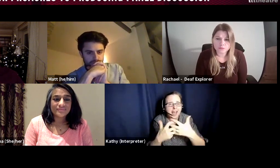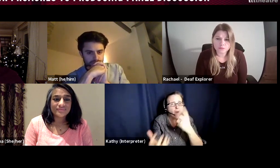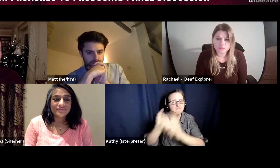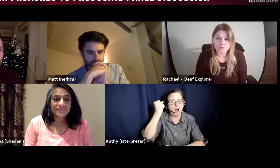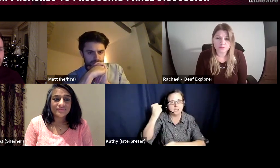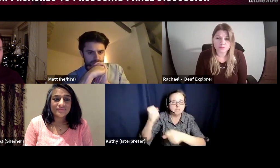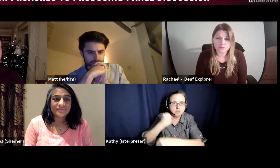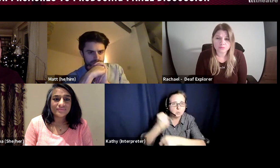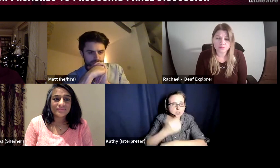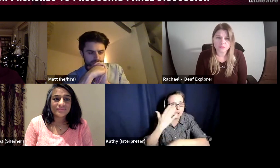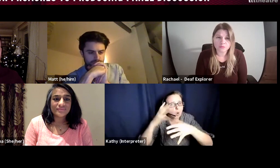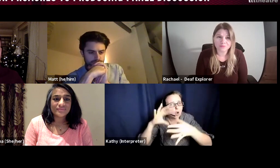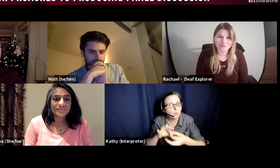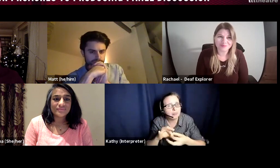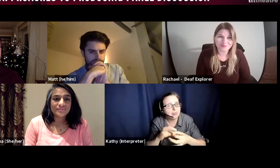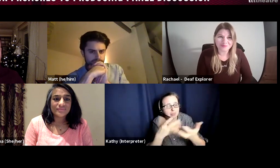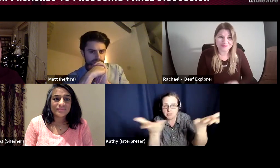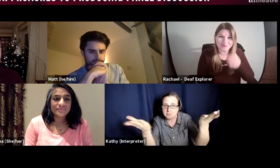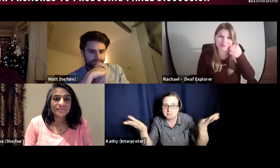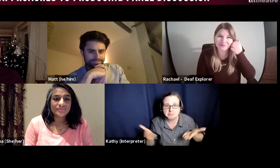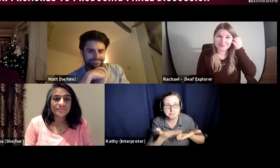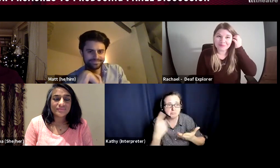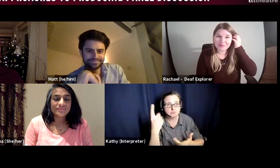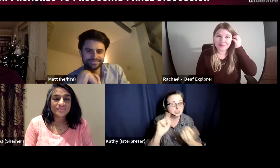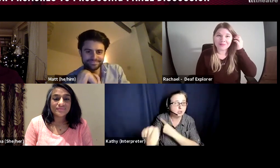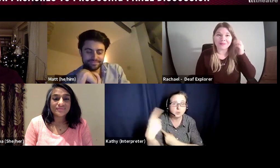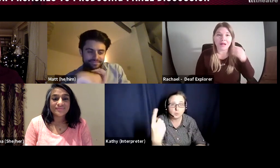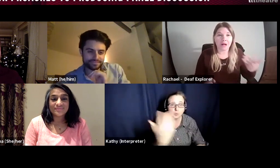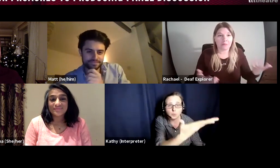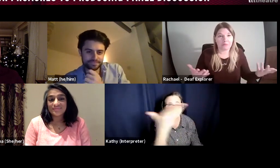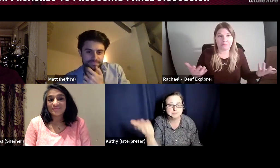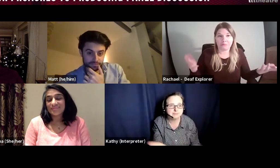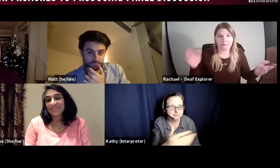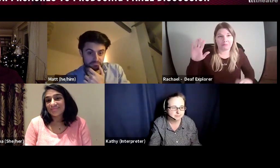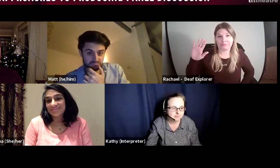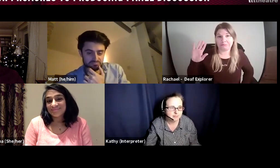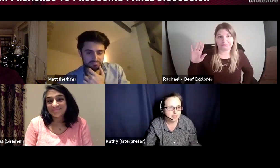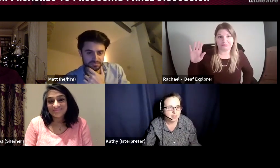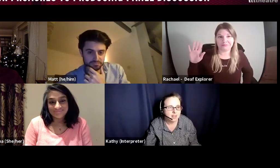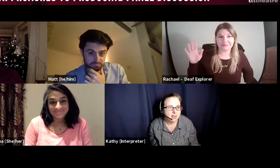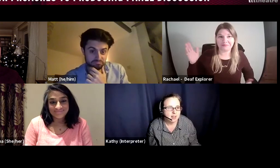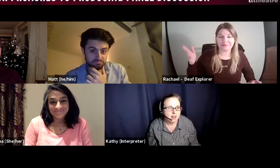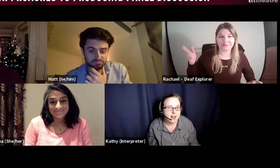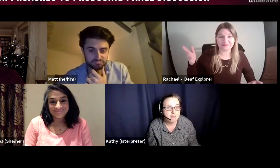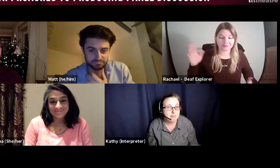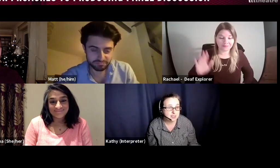Who would like to start on that question? RACHAEL: I'm happy to.